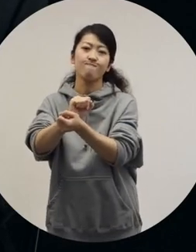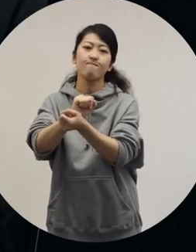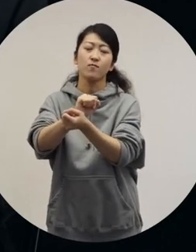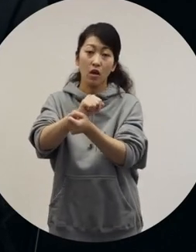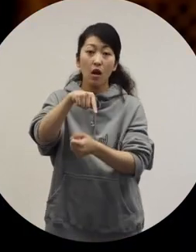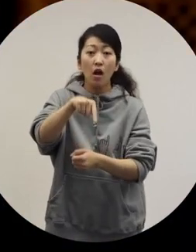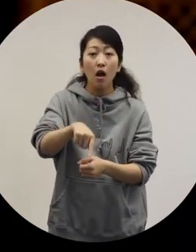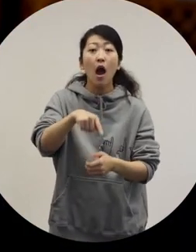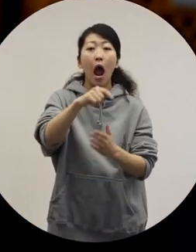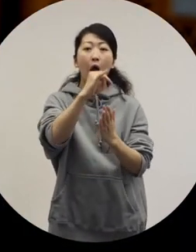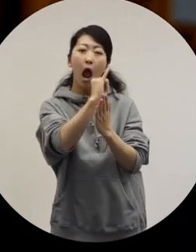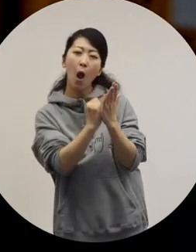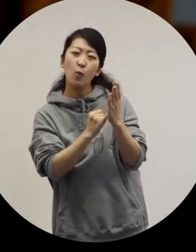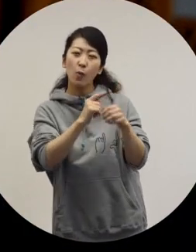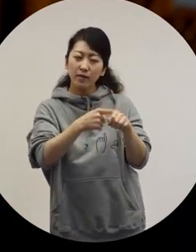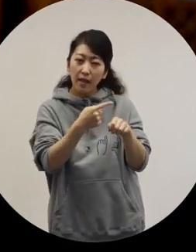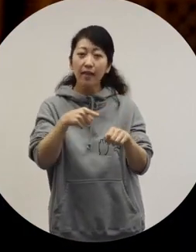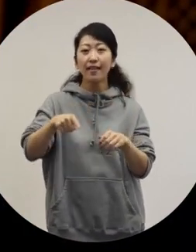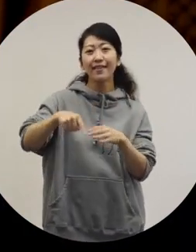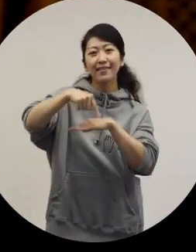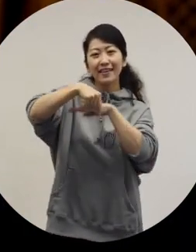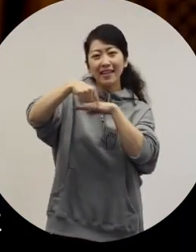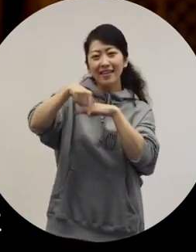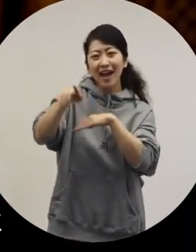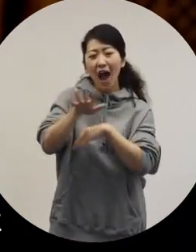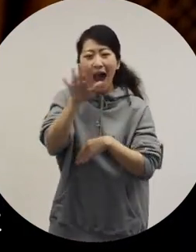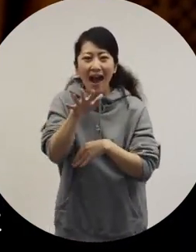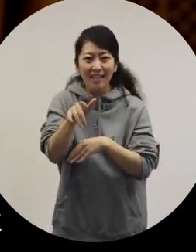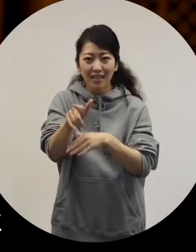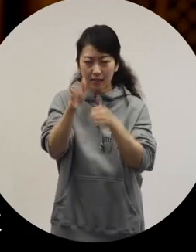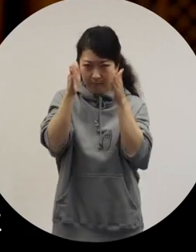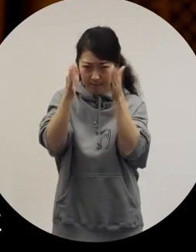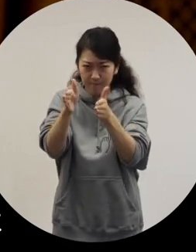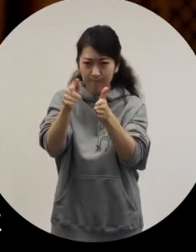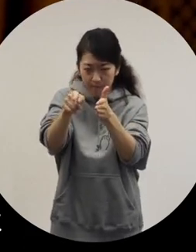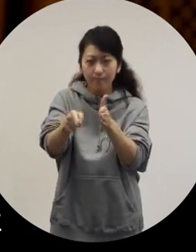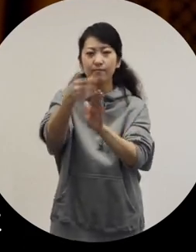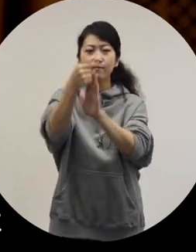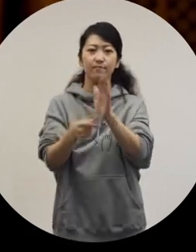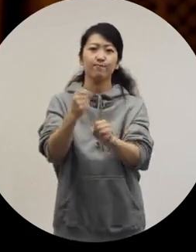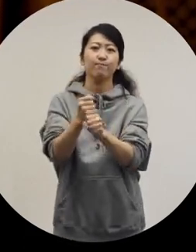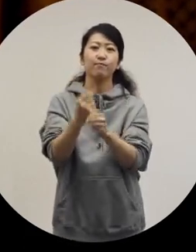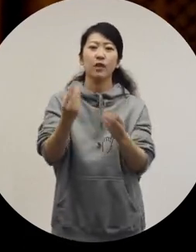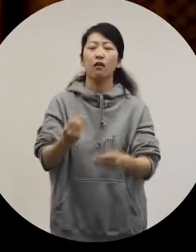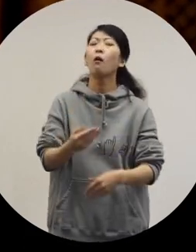I focused on making the artistry and design cute. I simply focused on these points. [Ochiai] I see.